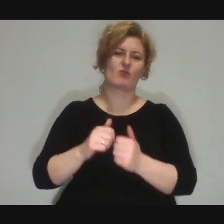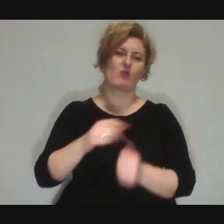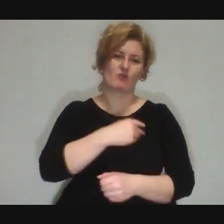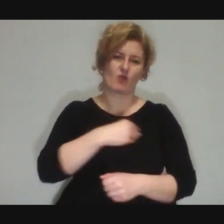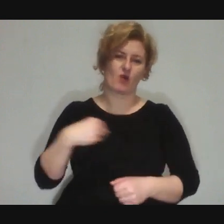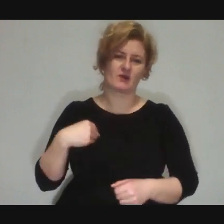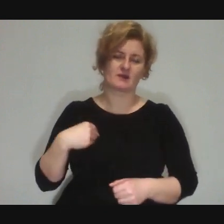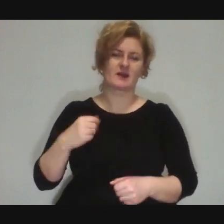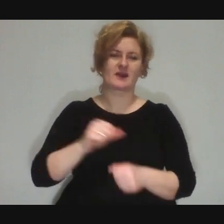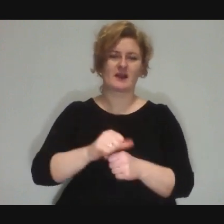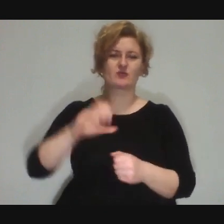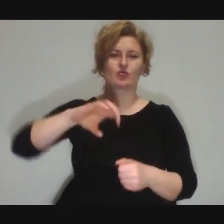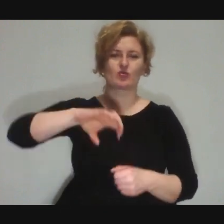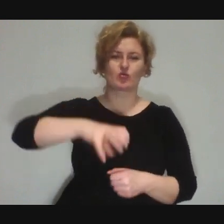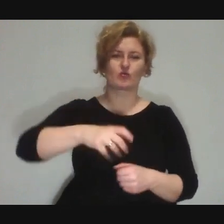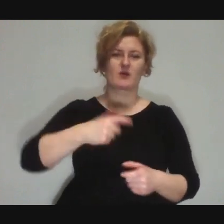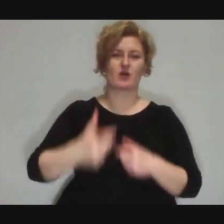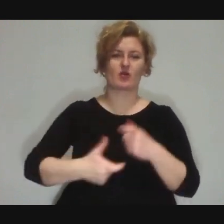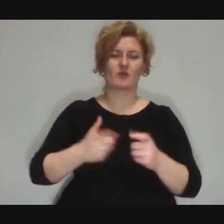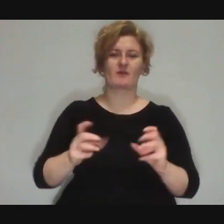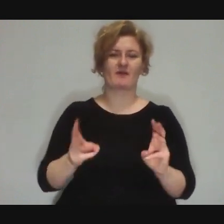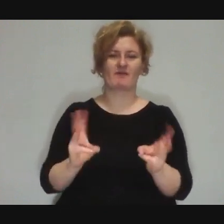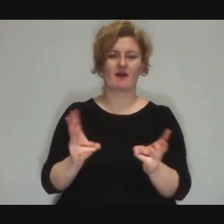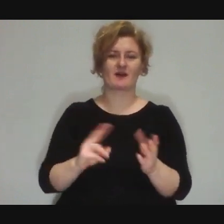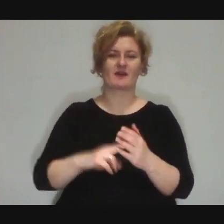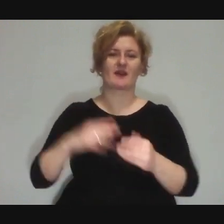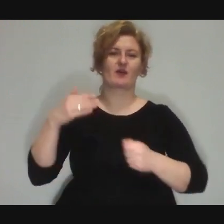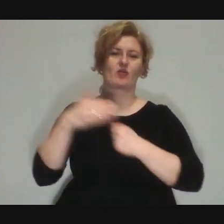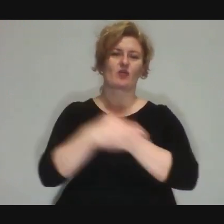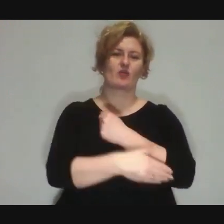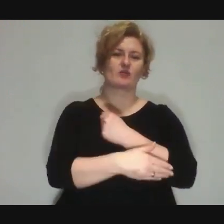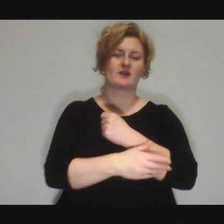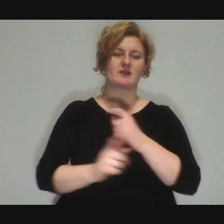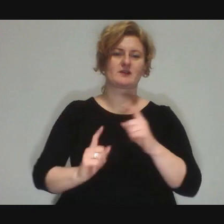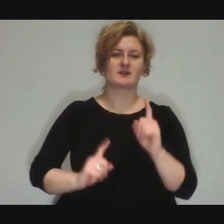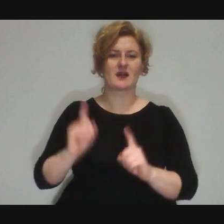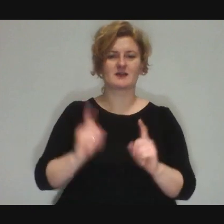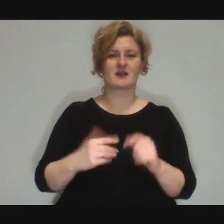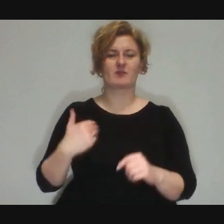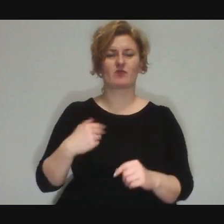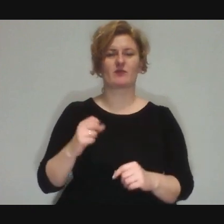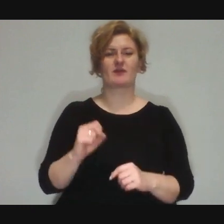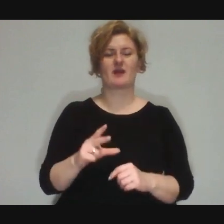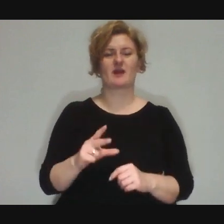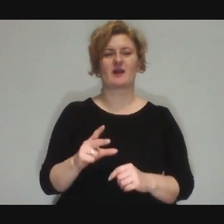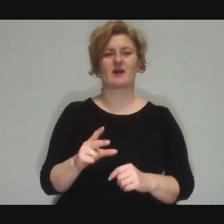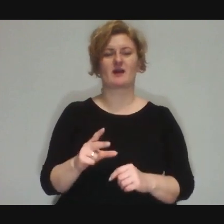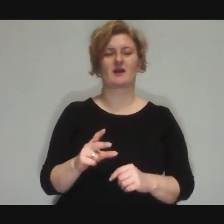There's a group, we do a workshop and at the end it was sometimes written into the project